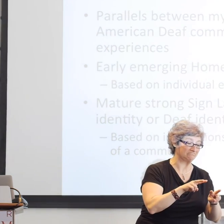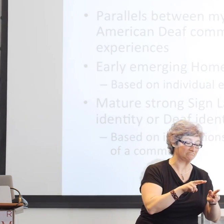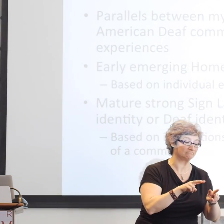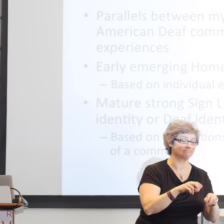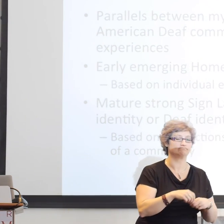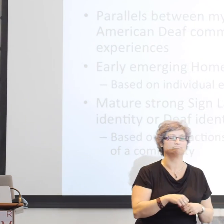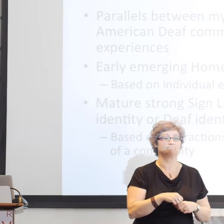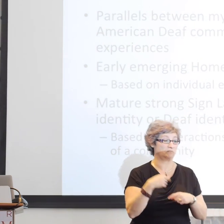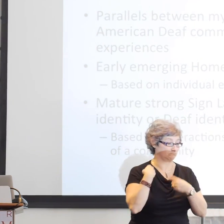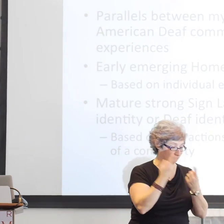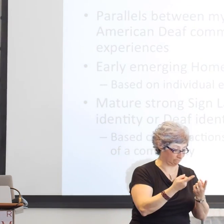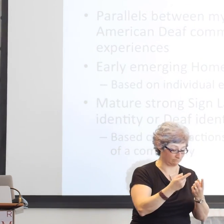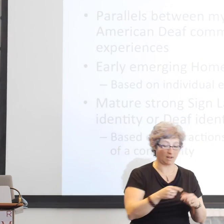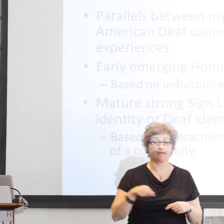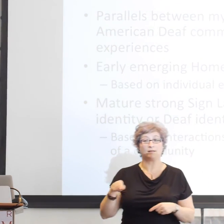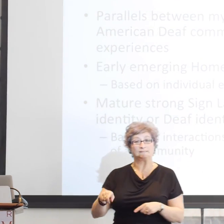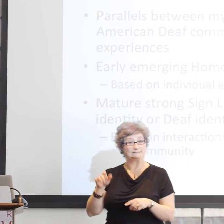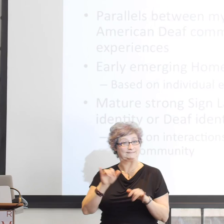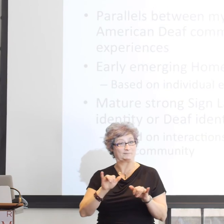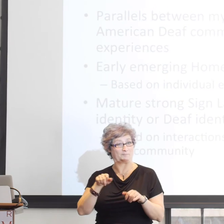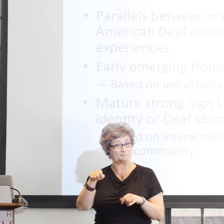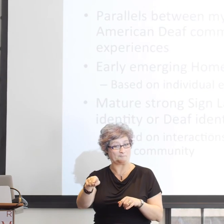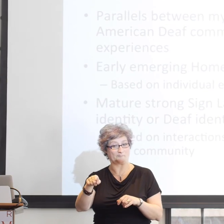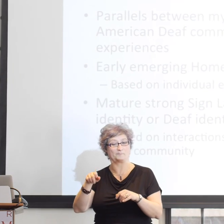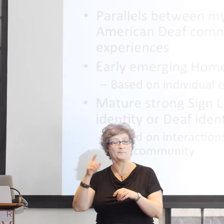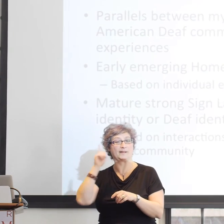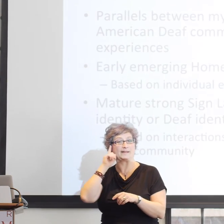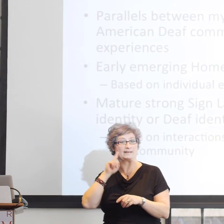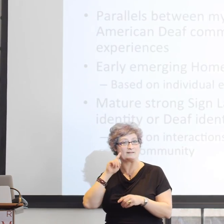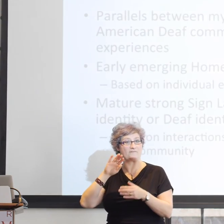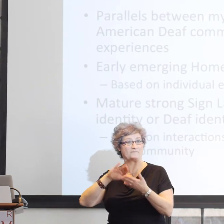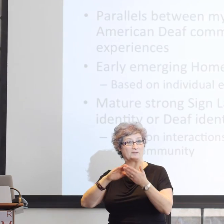And the parallels as well between my own early